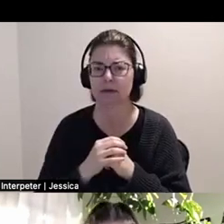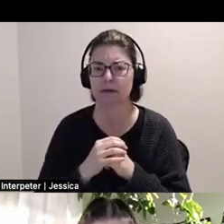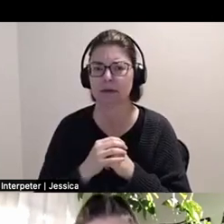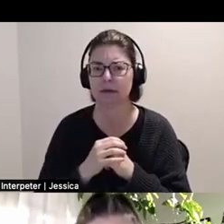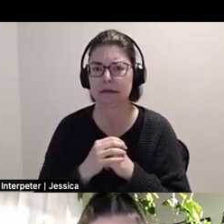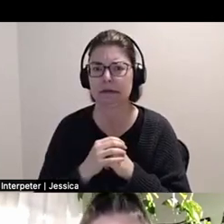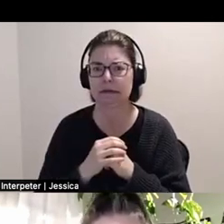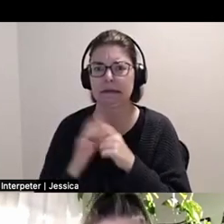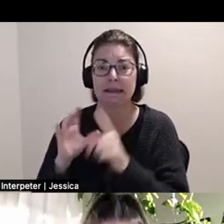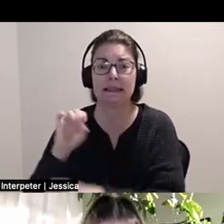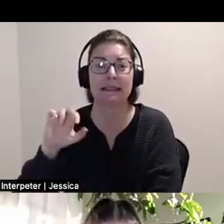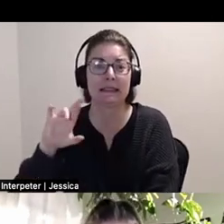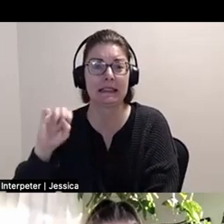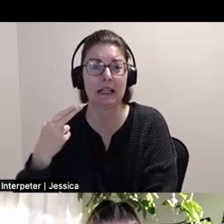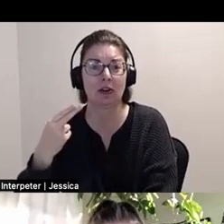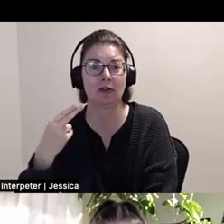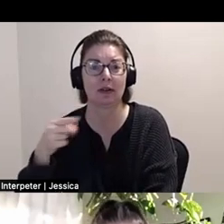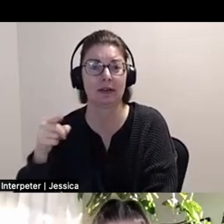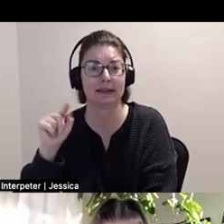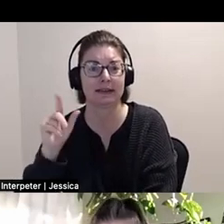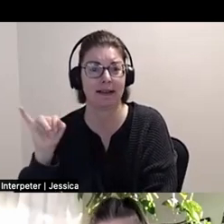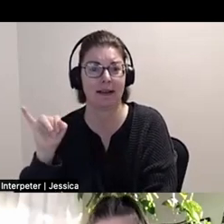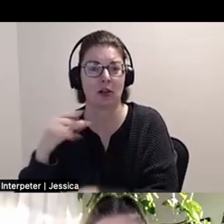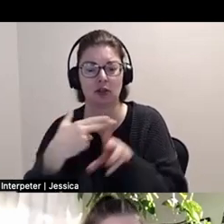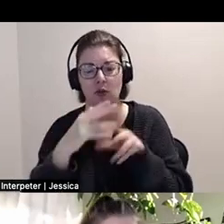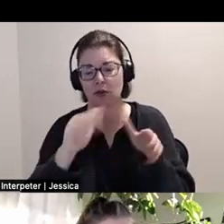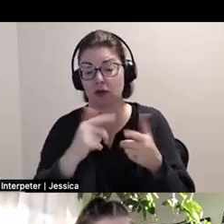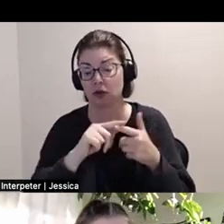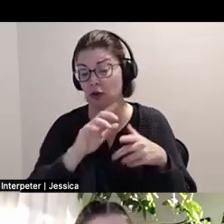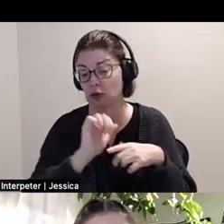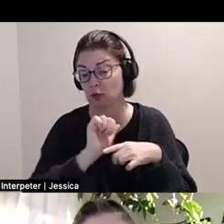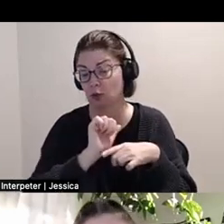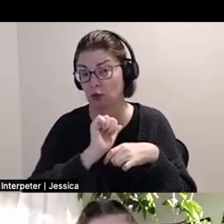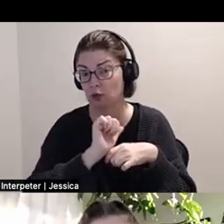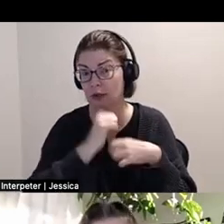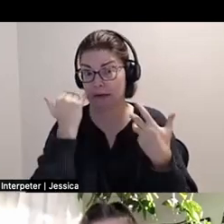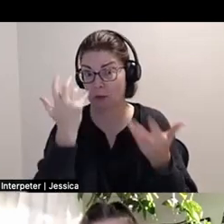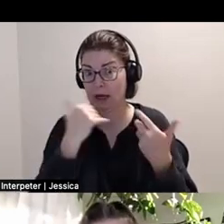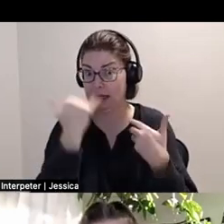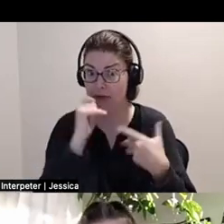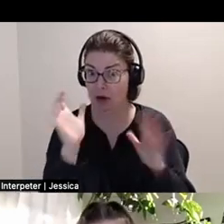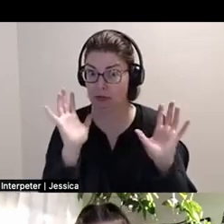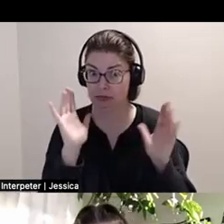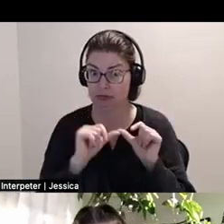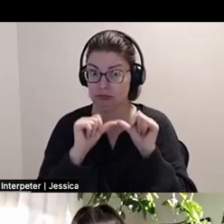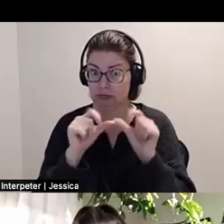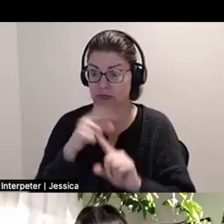Sarah-Tai: You could just give a short intro to your practice if you would like. And if you don't, we can just keep going around the circle. It's up to you.